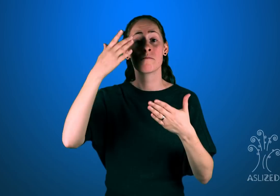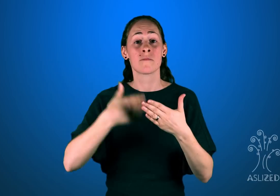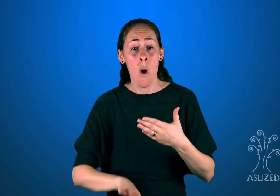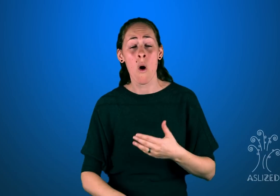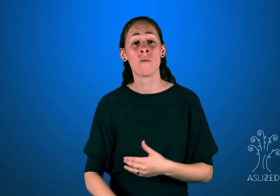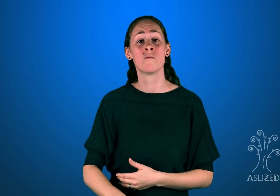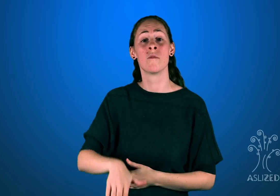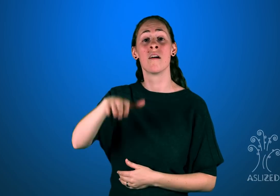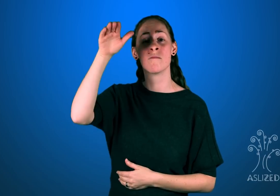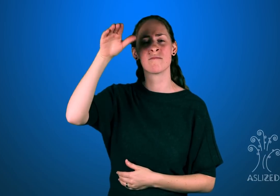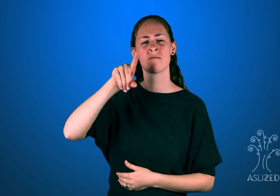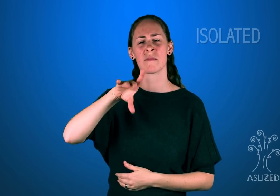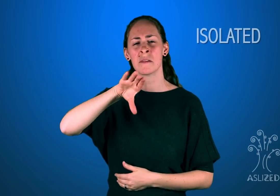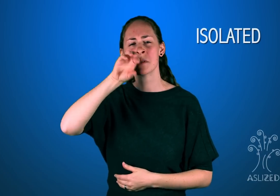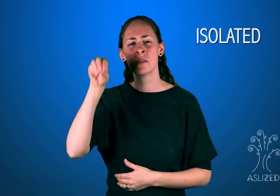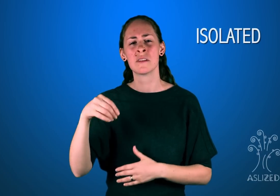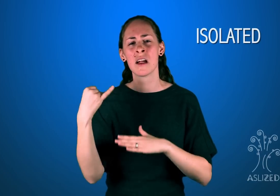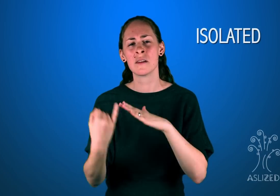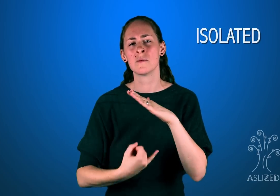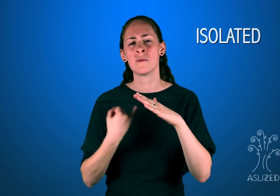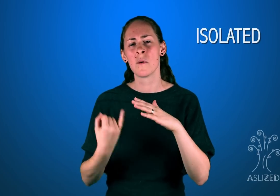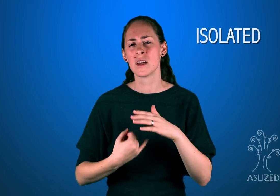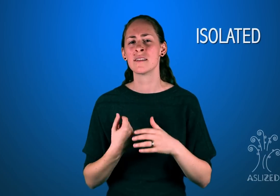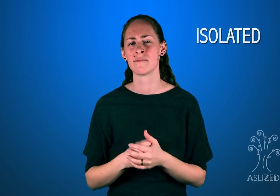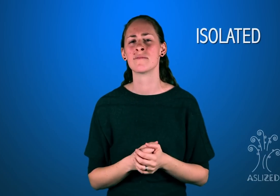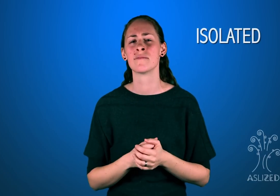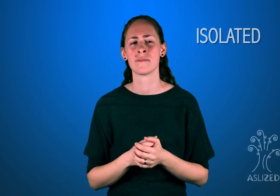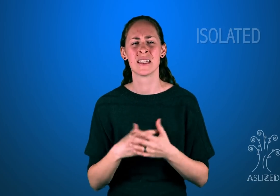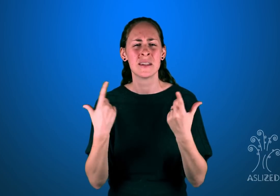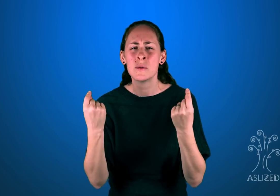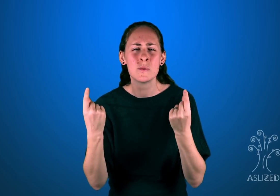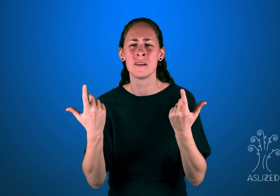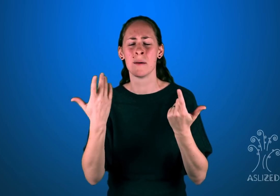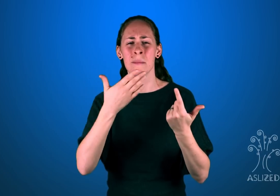the city life. They are born and raised in 100% isolation. The way they address this is by